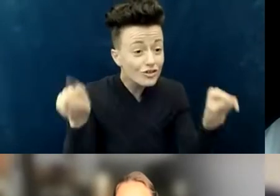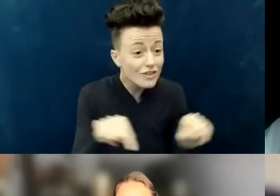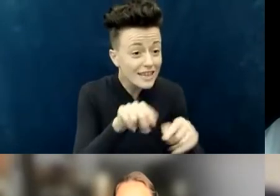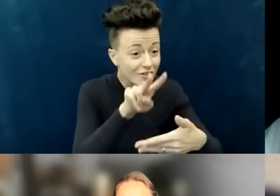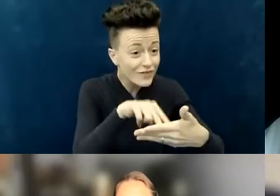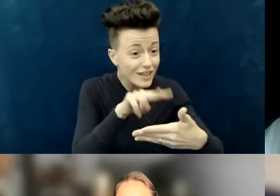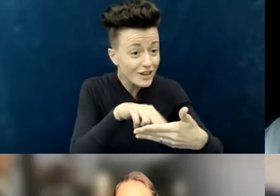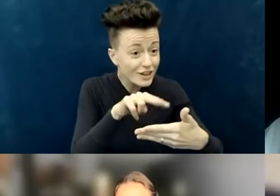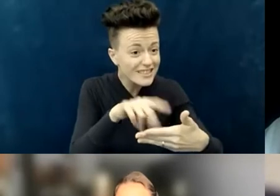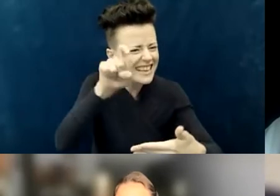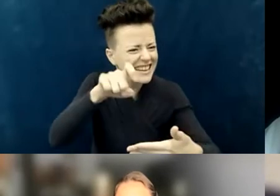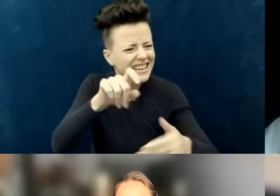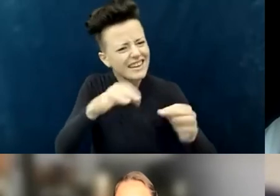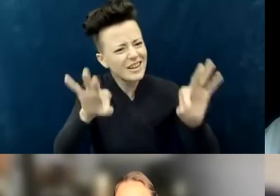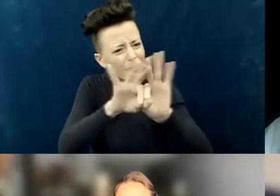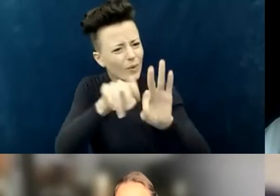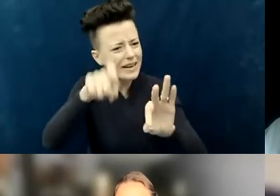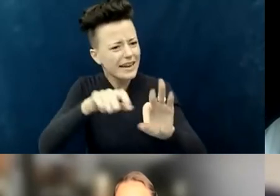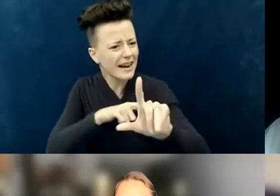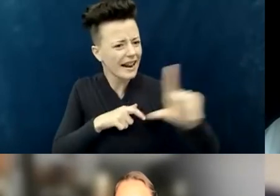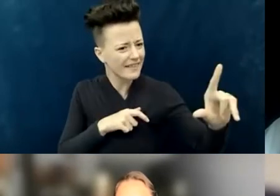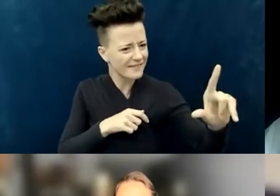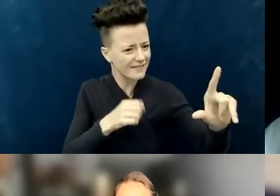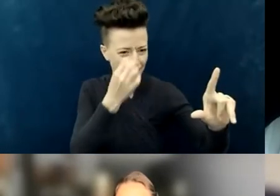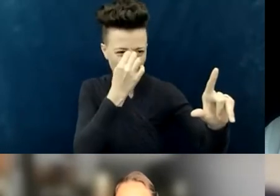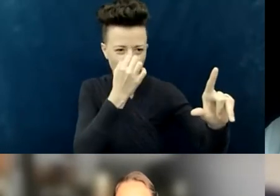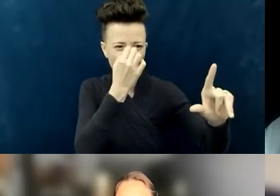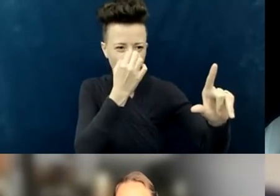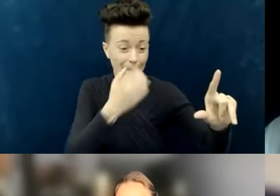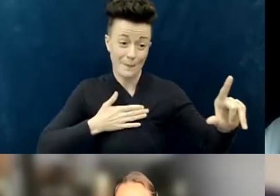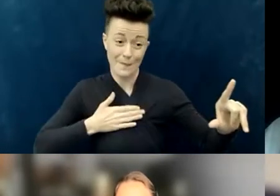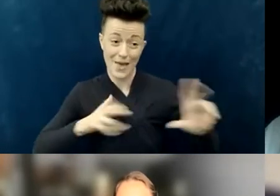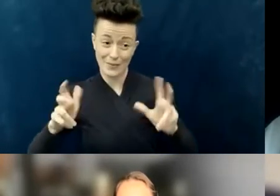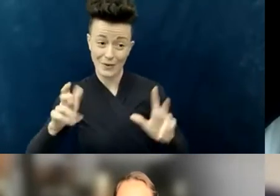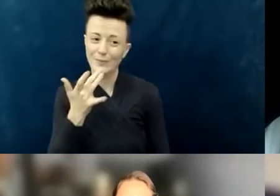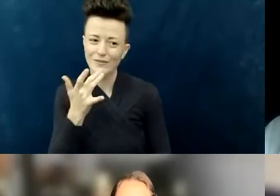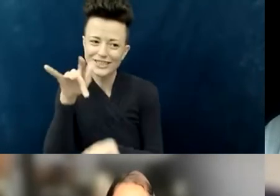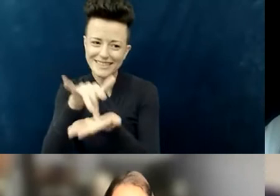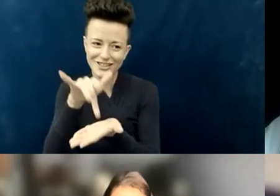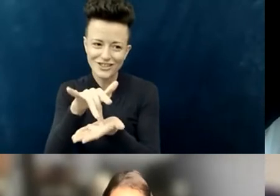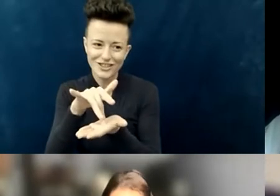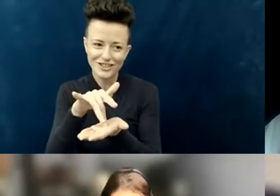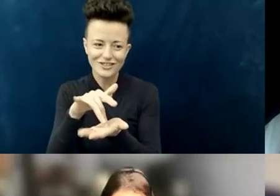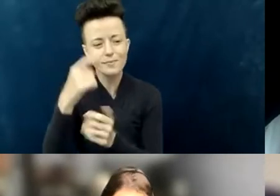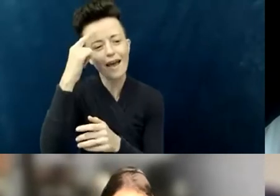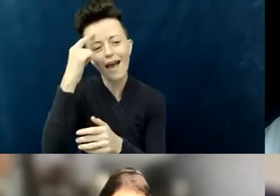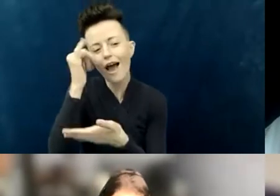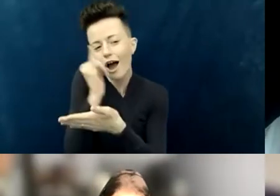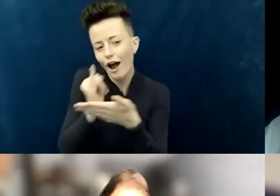on the left margin, and my art mind likes to center things. I like to have it attractive visually